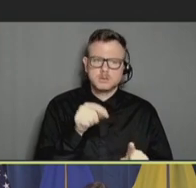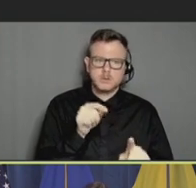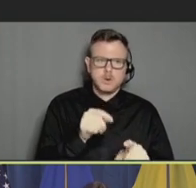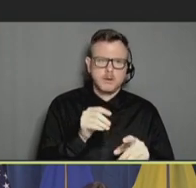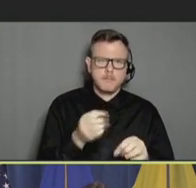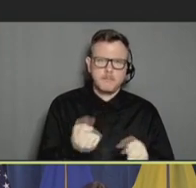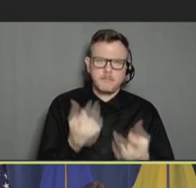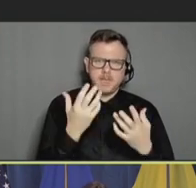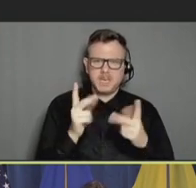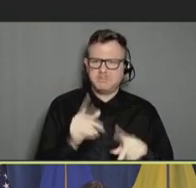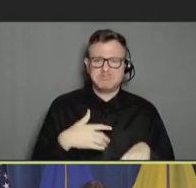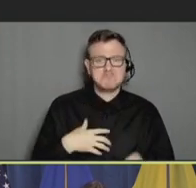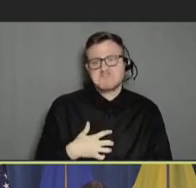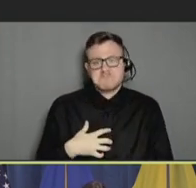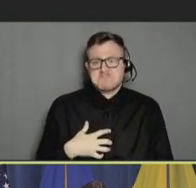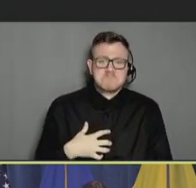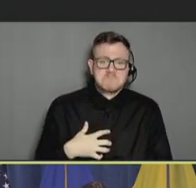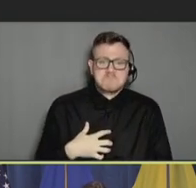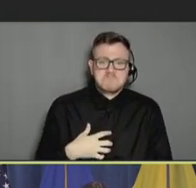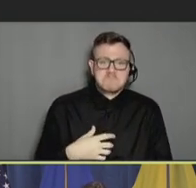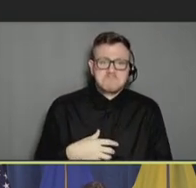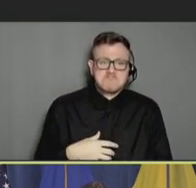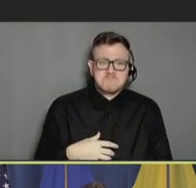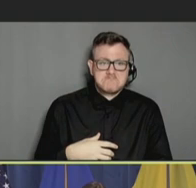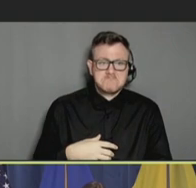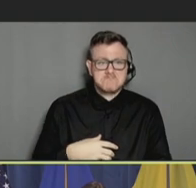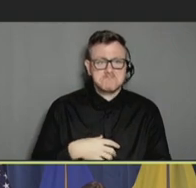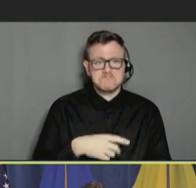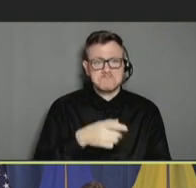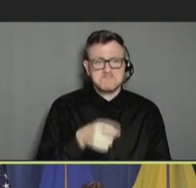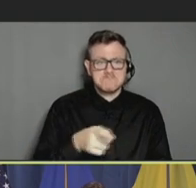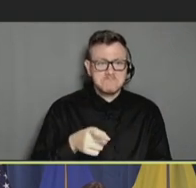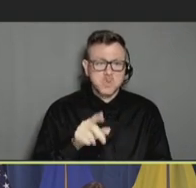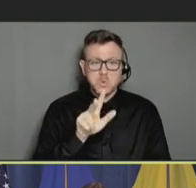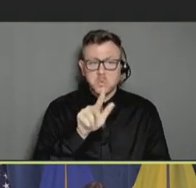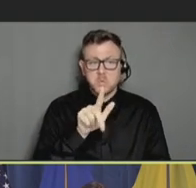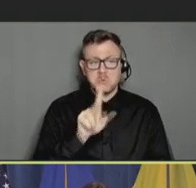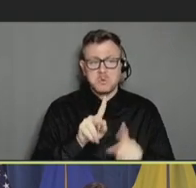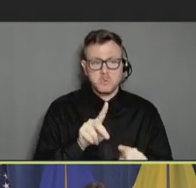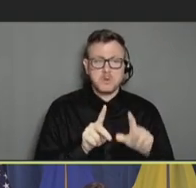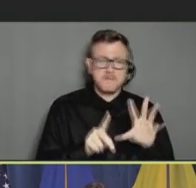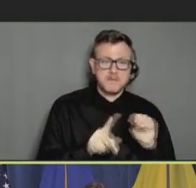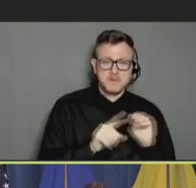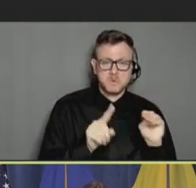they were not likely. 23 percent of the 50 to 64-year-olds said they're not going to